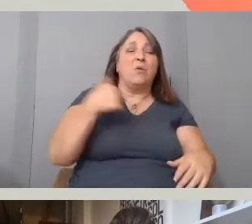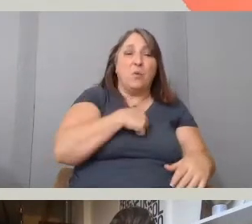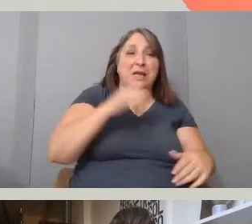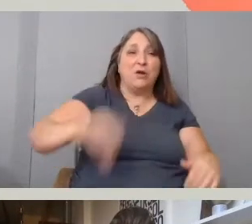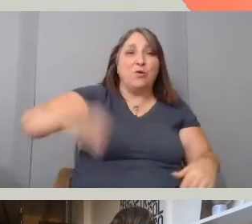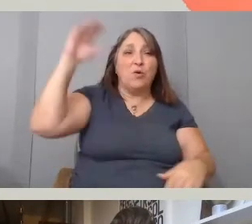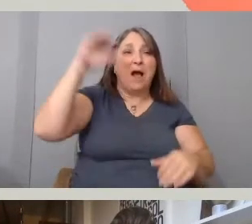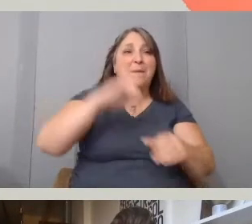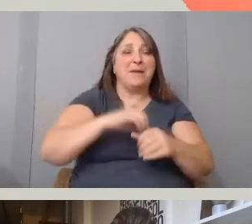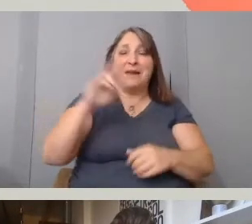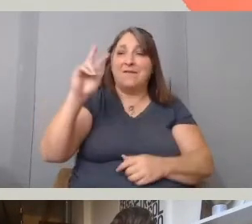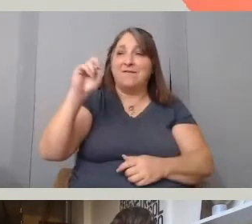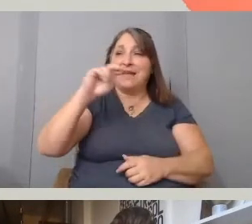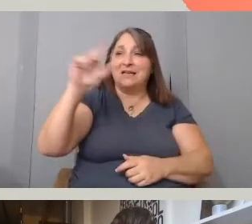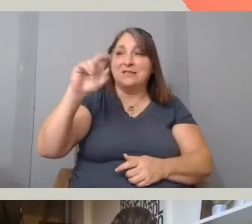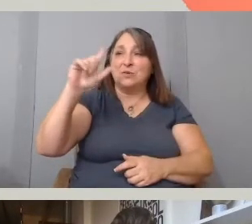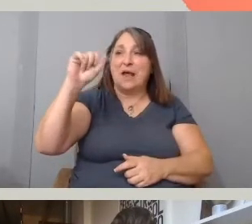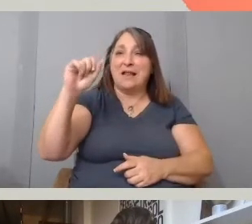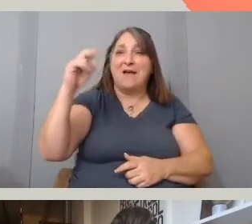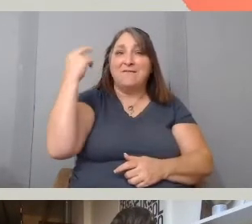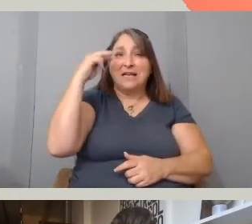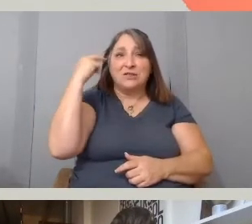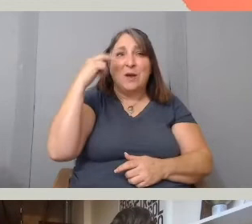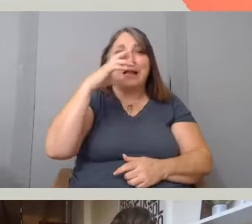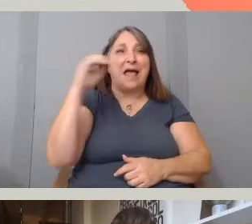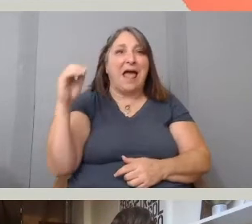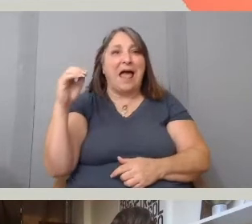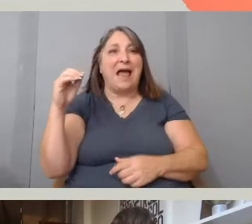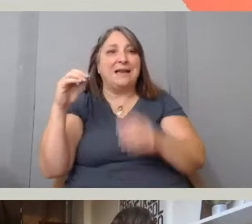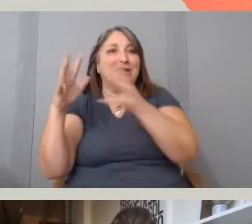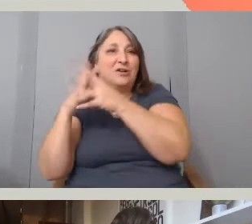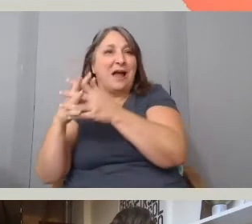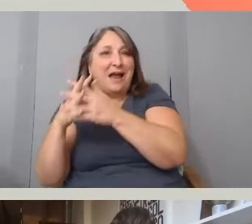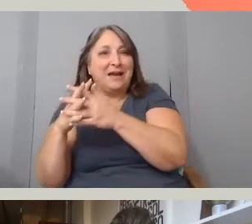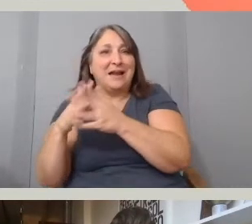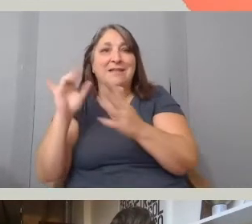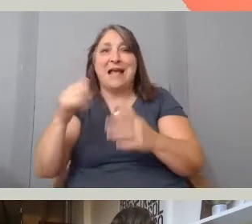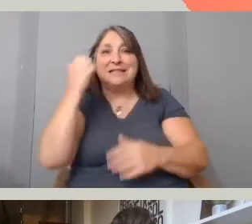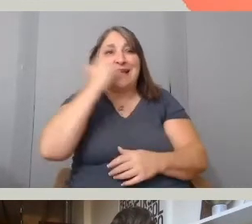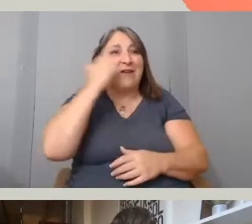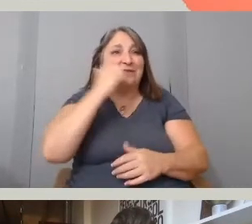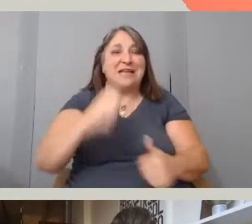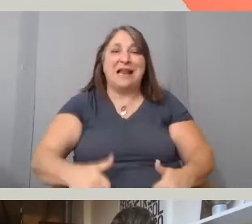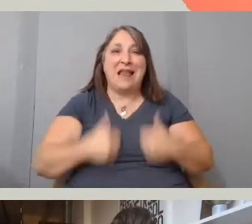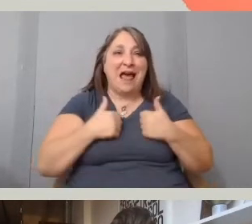And Venezuelan mythology and magic is just a normal part of everyday life. And it has been reflected in the culture